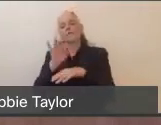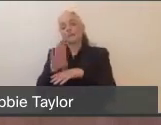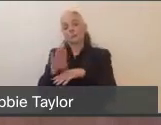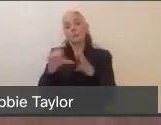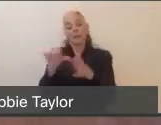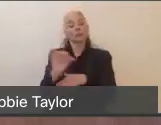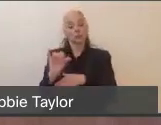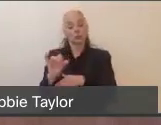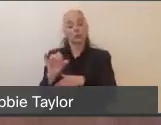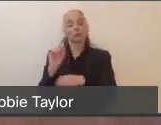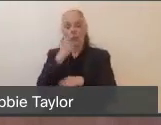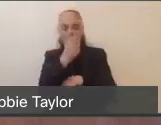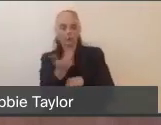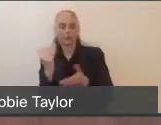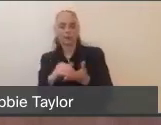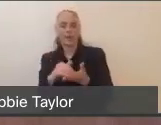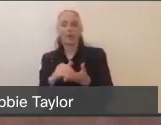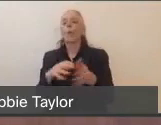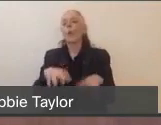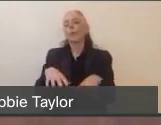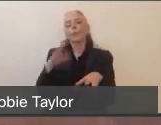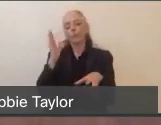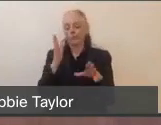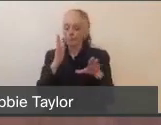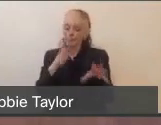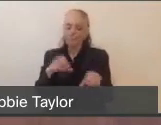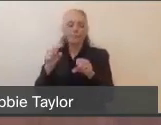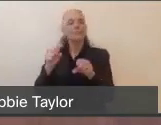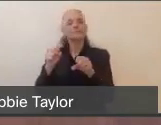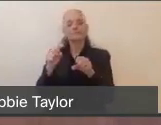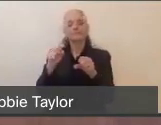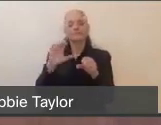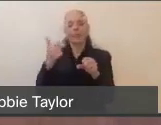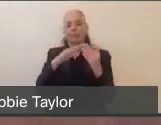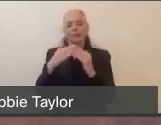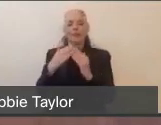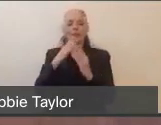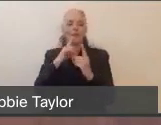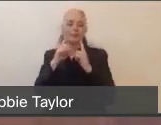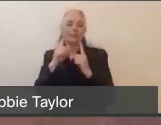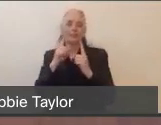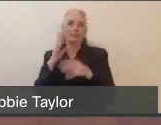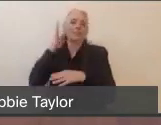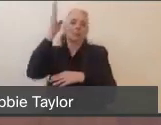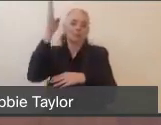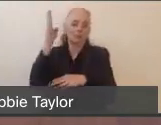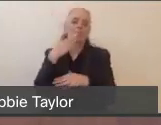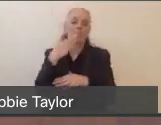in the near future. Again, thank you everybody for tuning in and being informed on this important topic, and we look forward to connecting